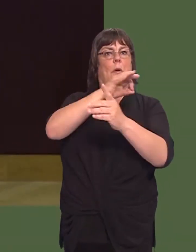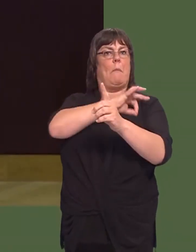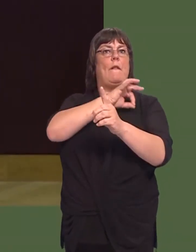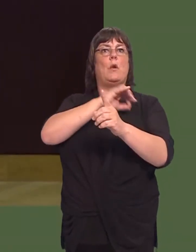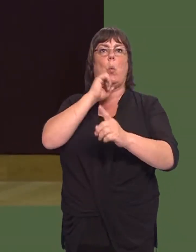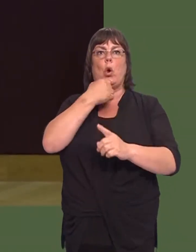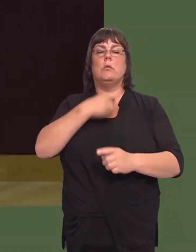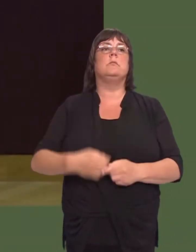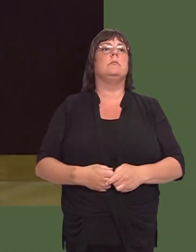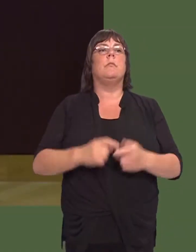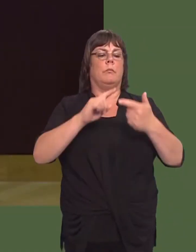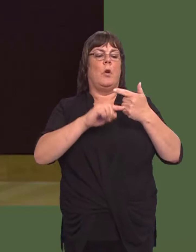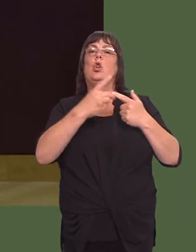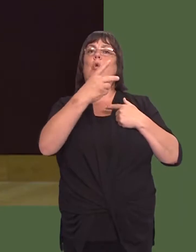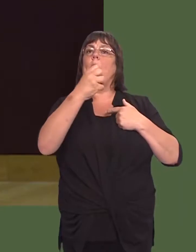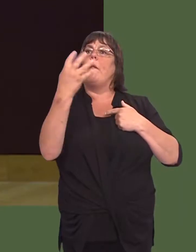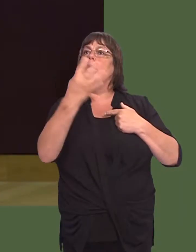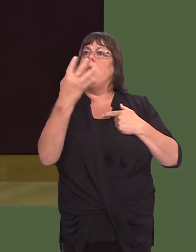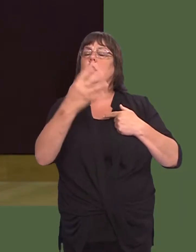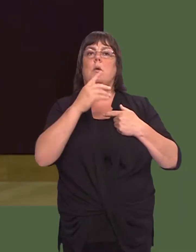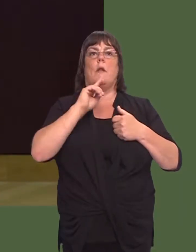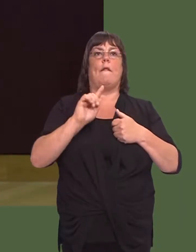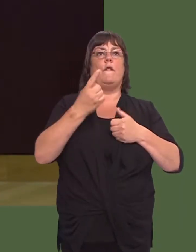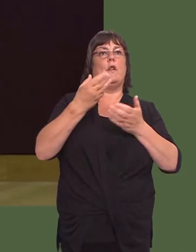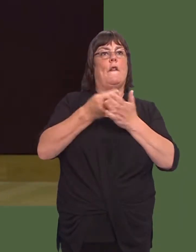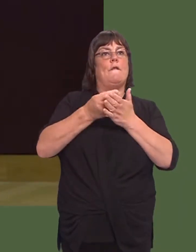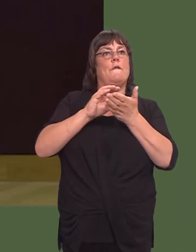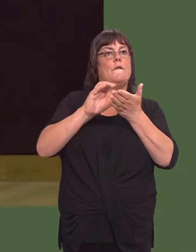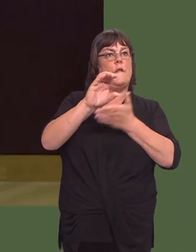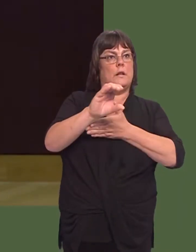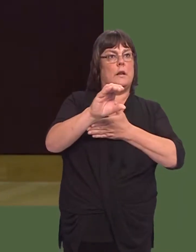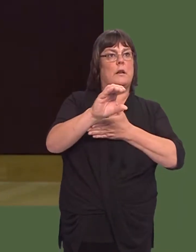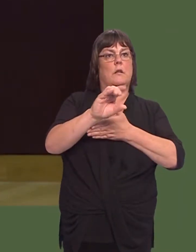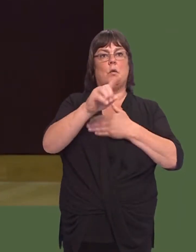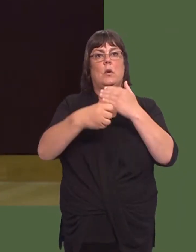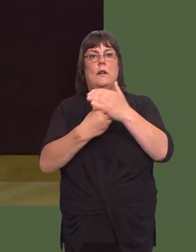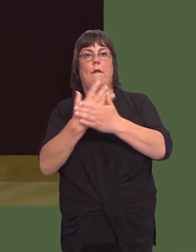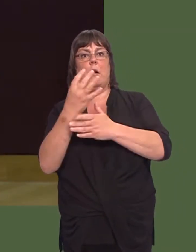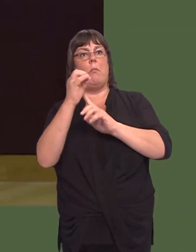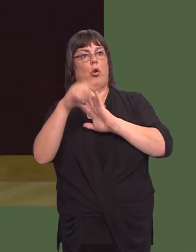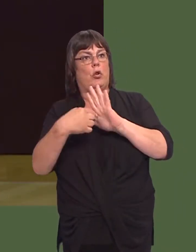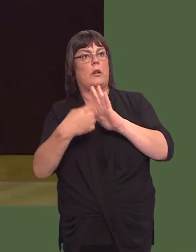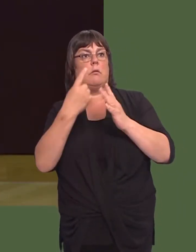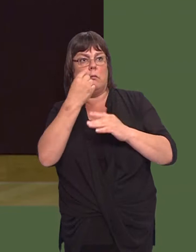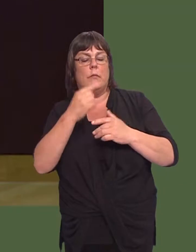In 2014, we had the initial funding of £16 million for the development of the project,